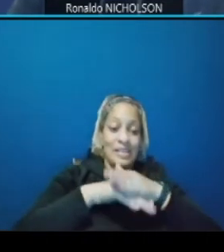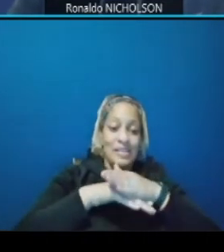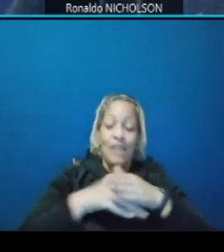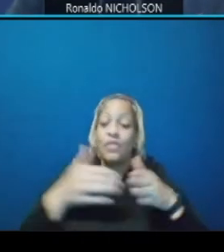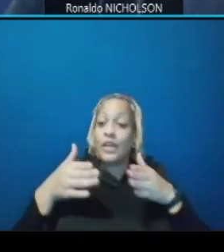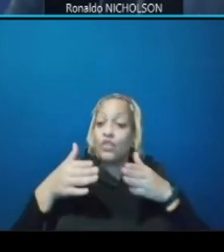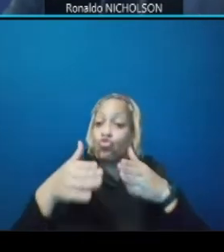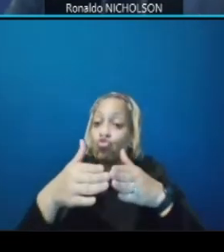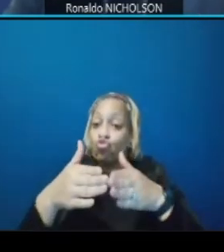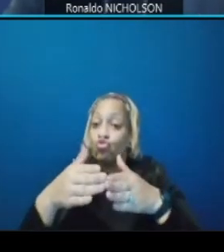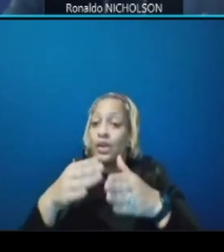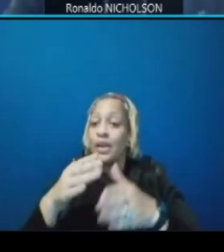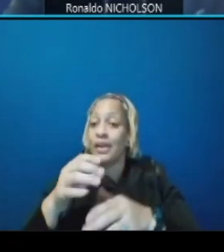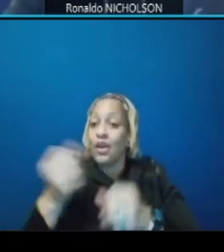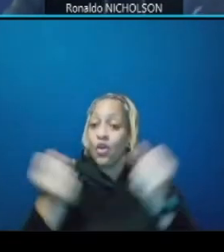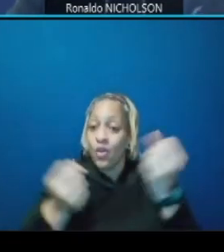as it goes across the benning road bridge